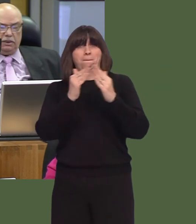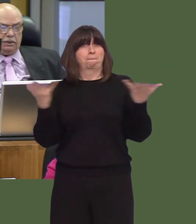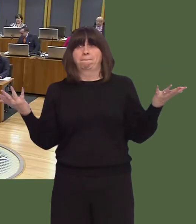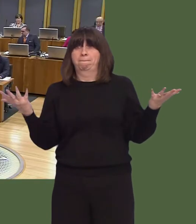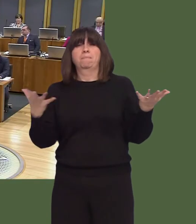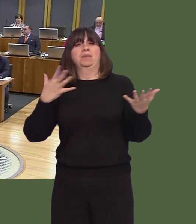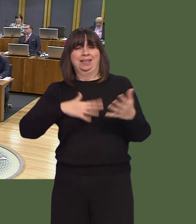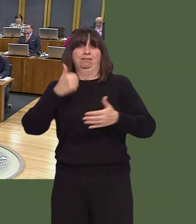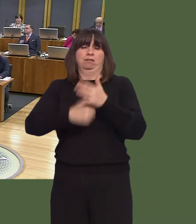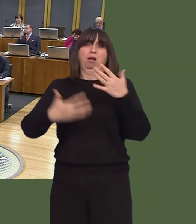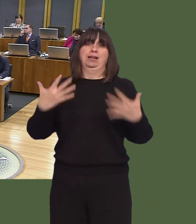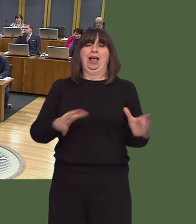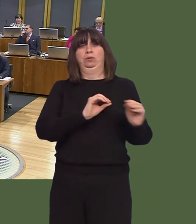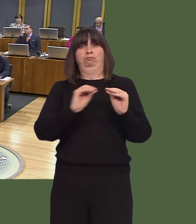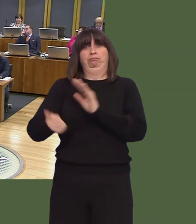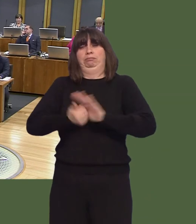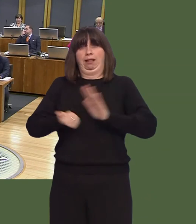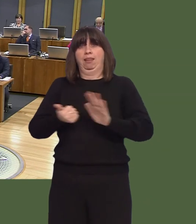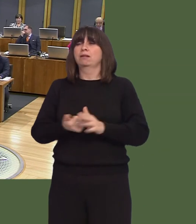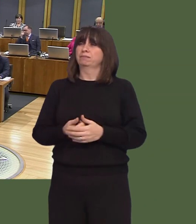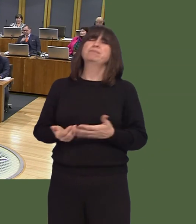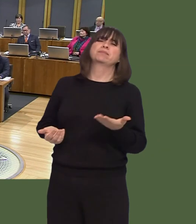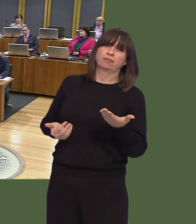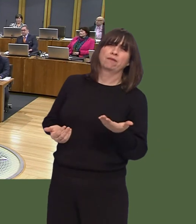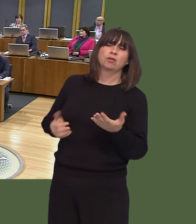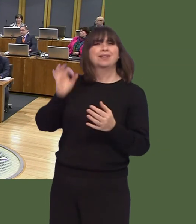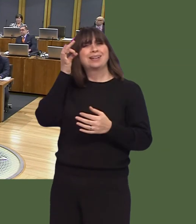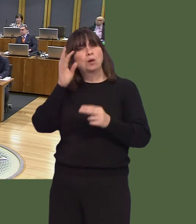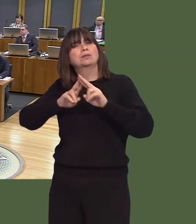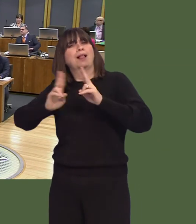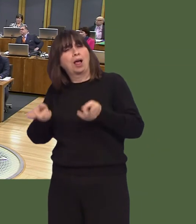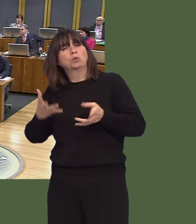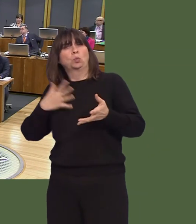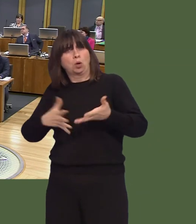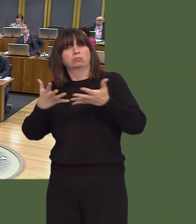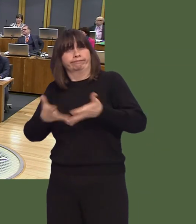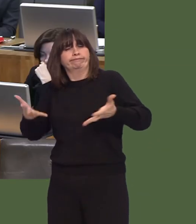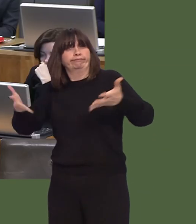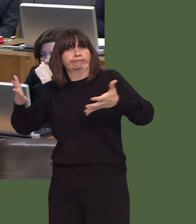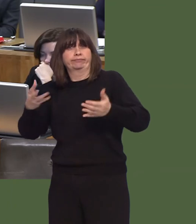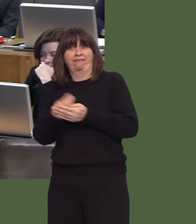Carwyn Jones AM: Of course council housing is something that we want to encourage, and we've done that financially.